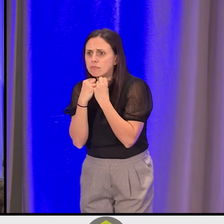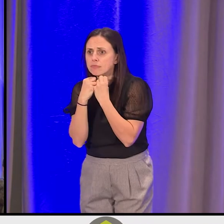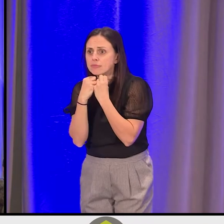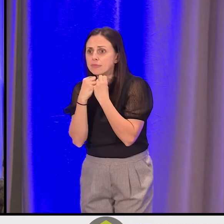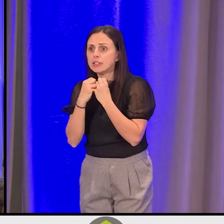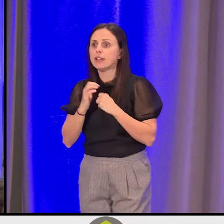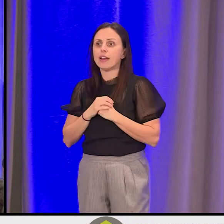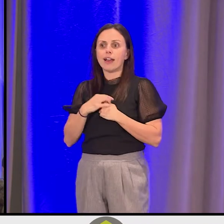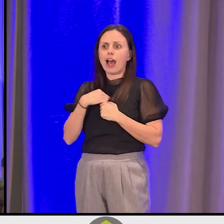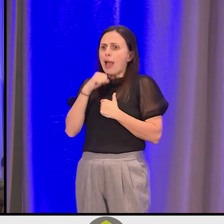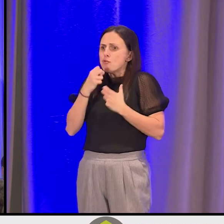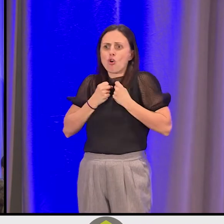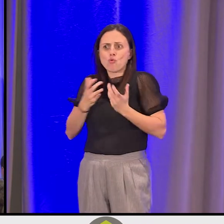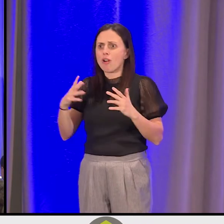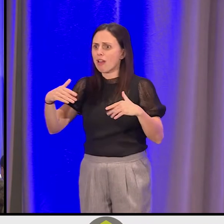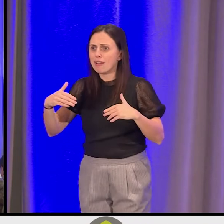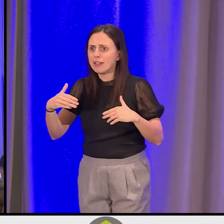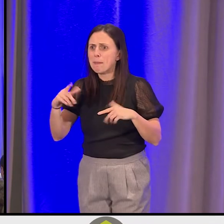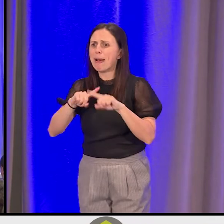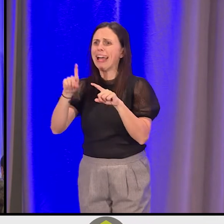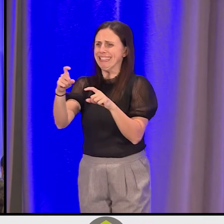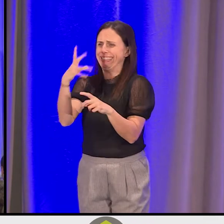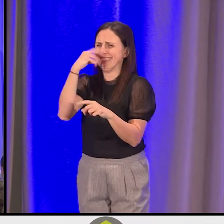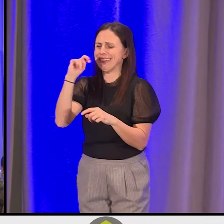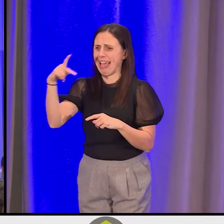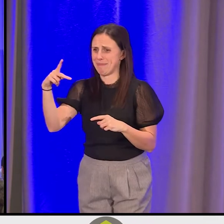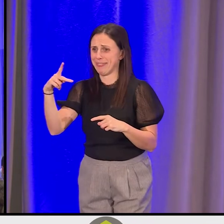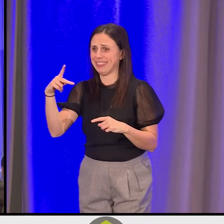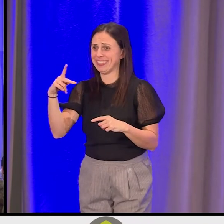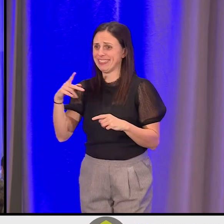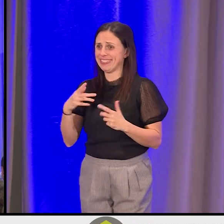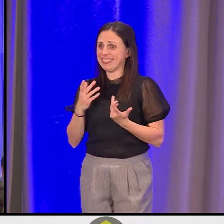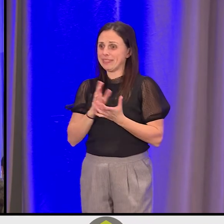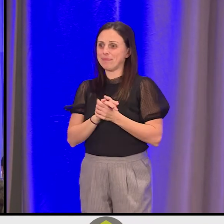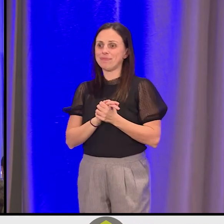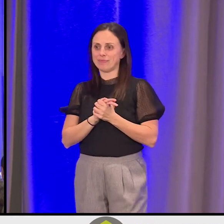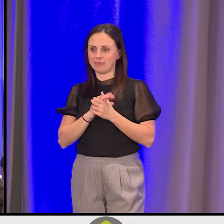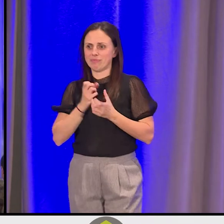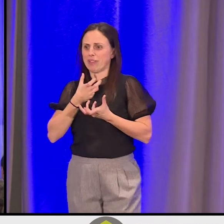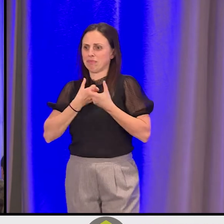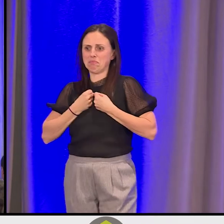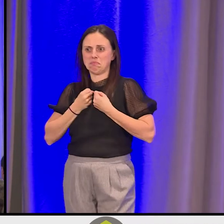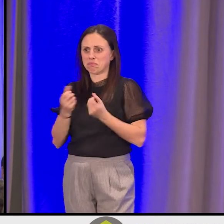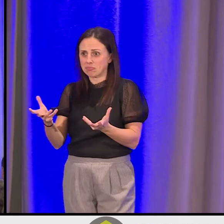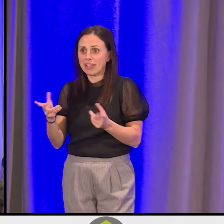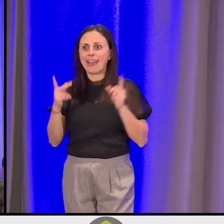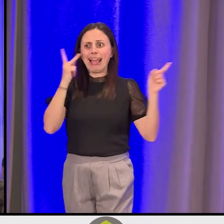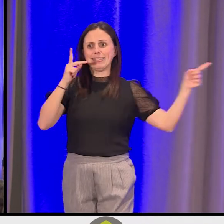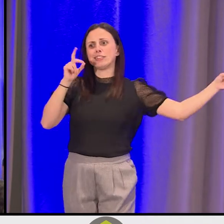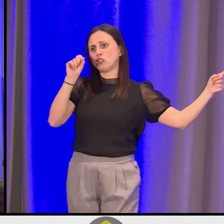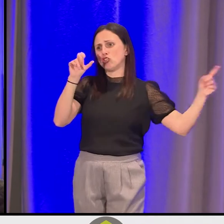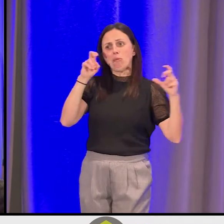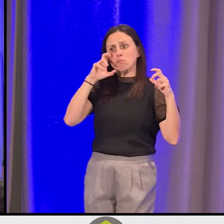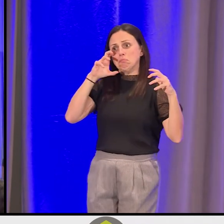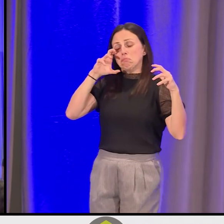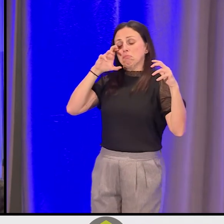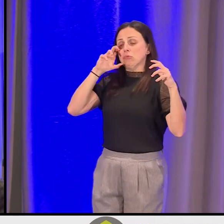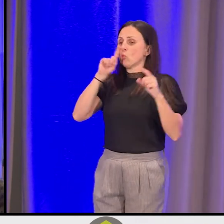And I'm not worn out just I need a nap, like it's -- I'm weary. And I see Shawn's tears coming because it was a real impactful moment.